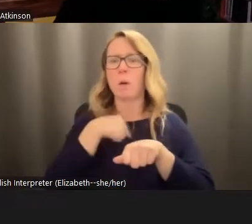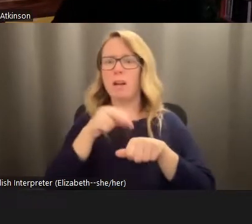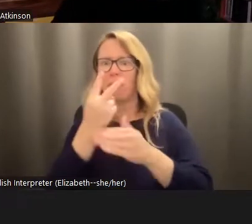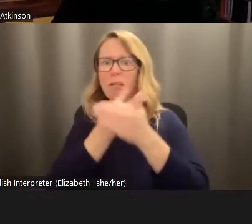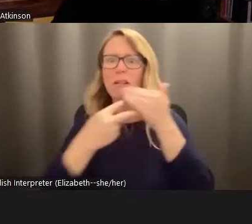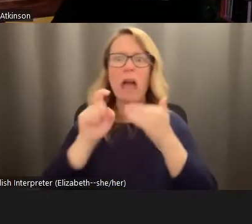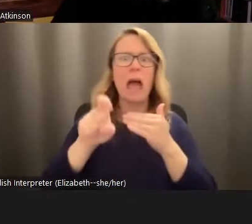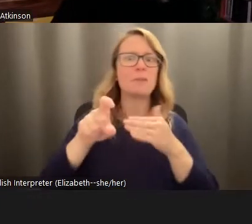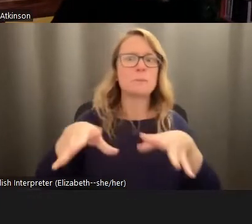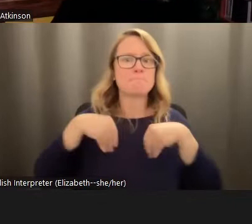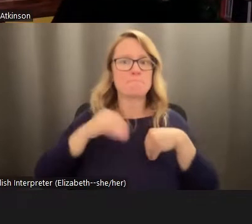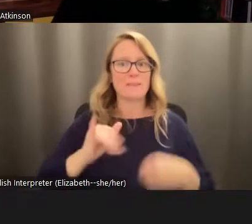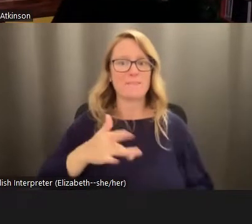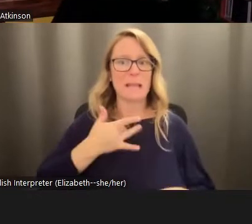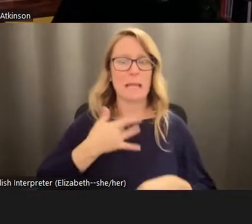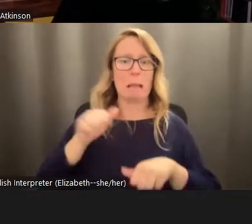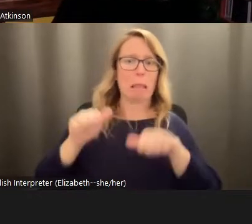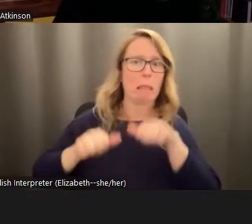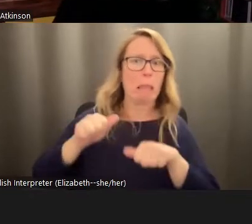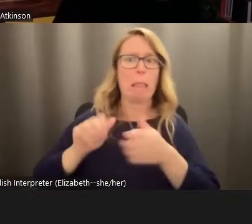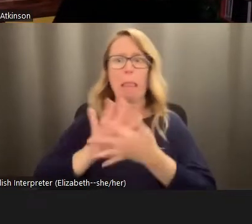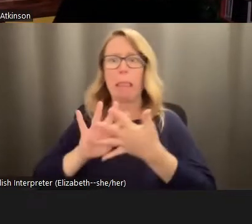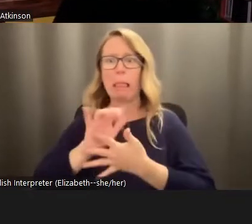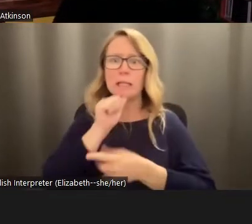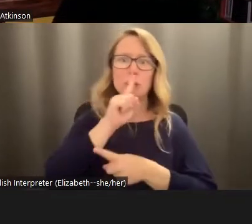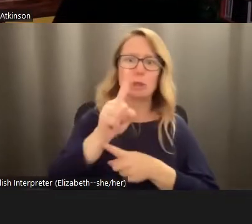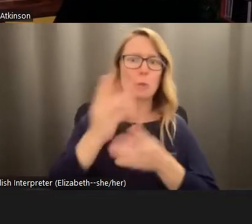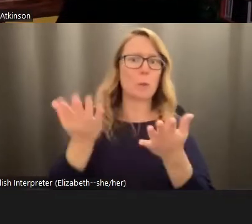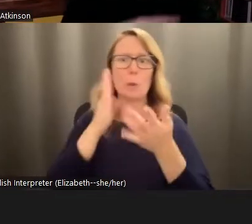that uncertainty and ambivalence. So to bring this